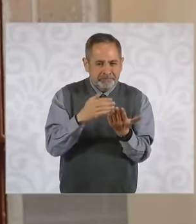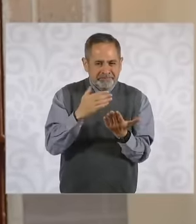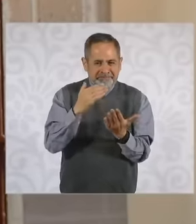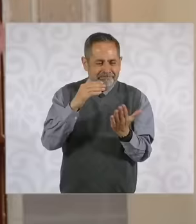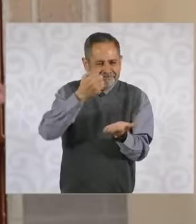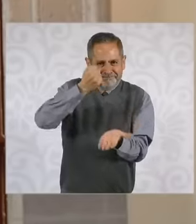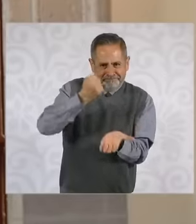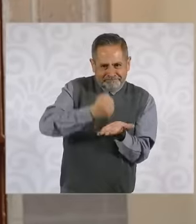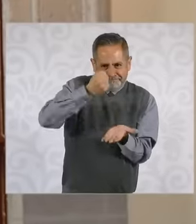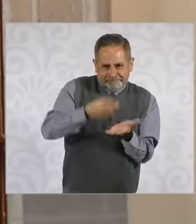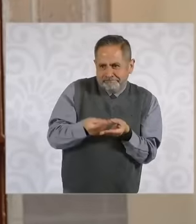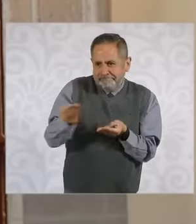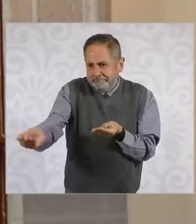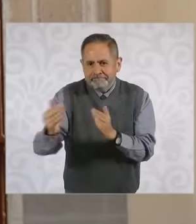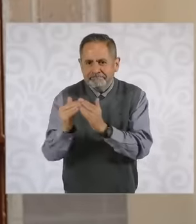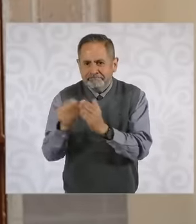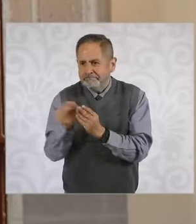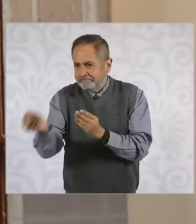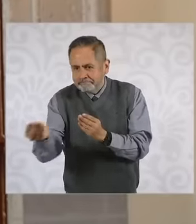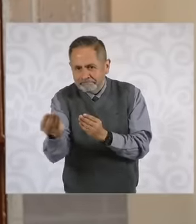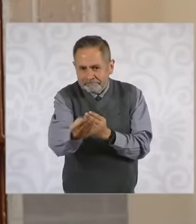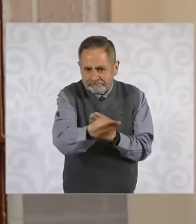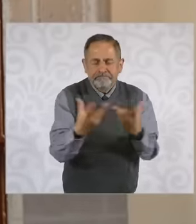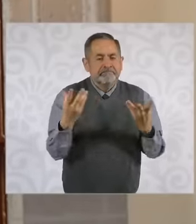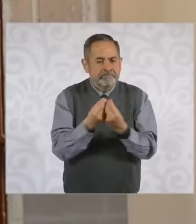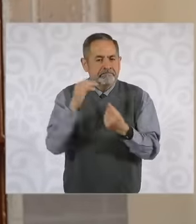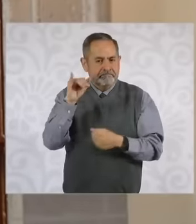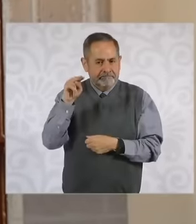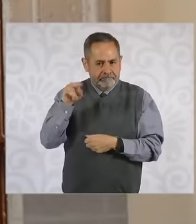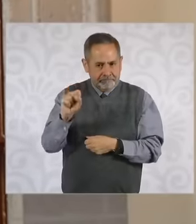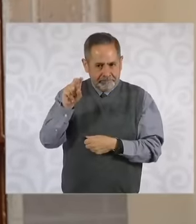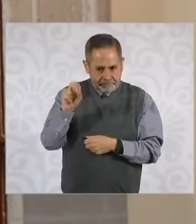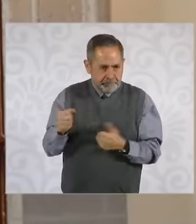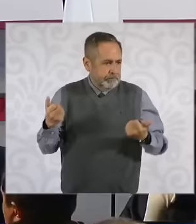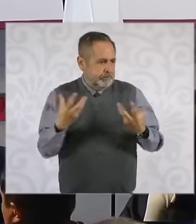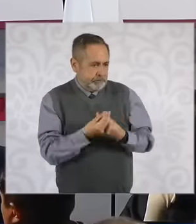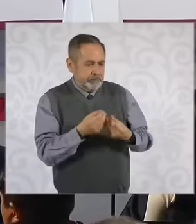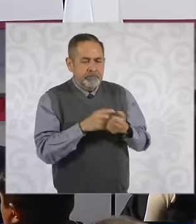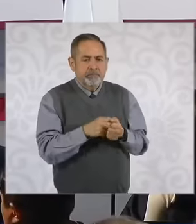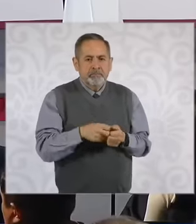many of which will be from the insus but also in collaboration with Infonavit and with the fobiste